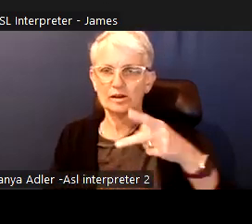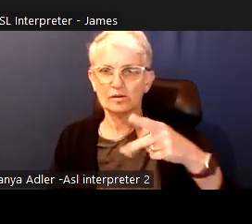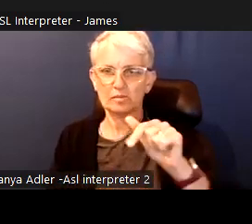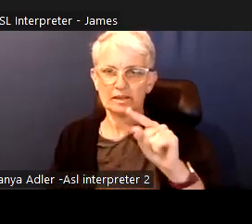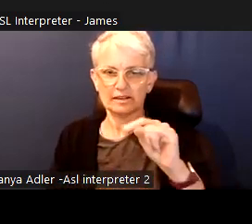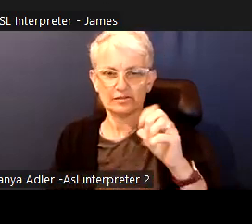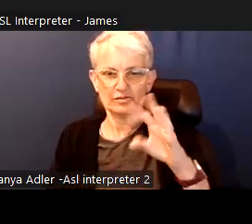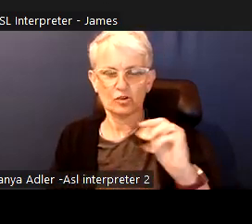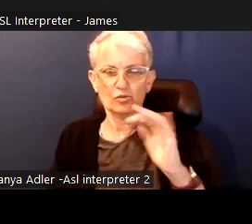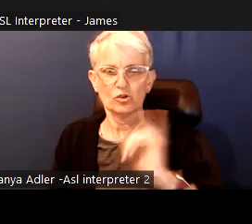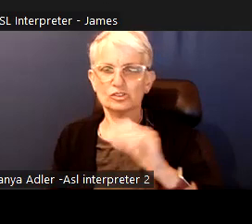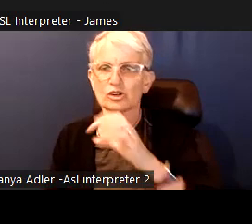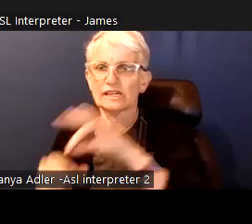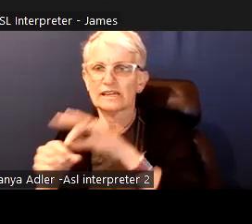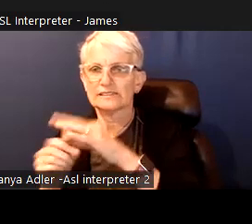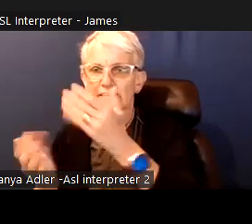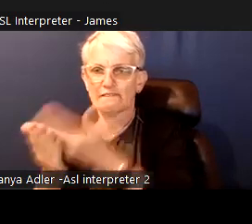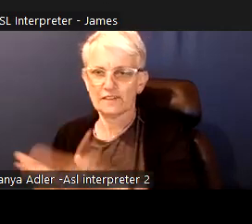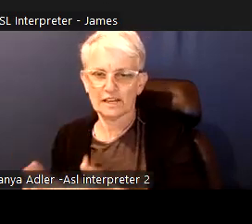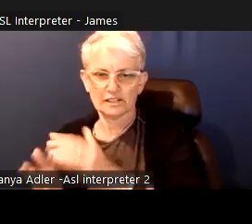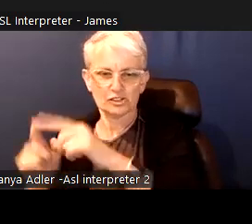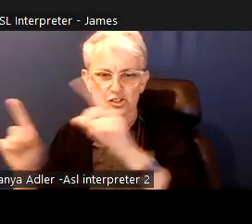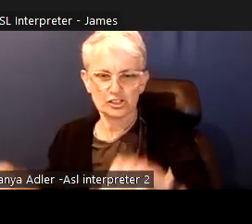as well as critiques of their opponents.